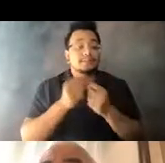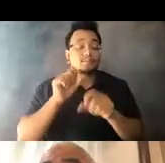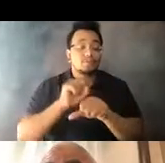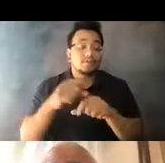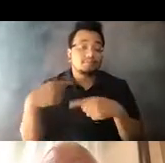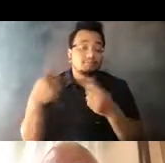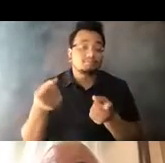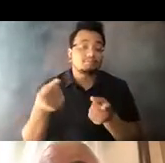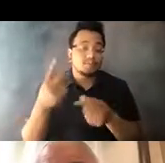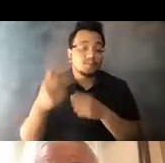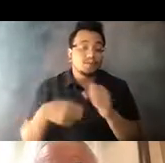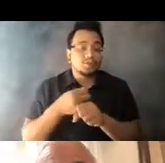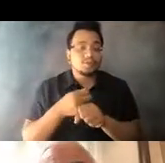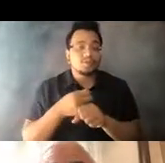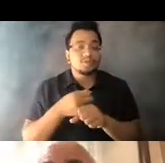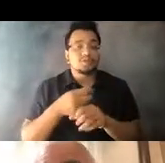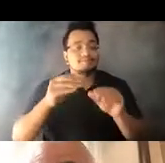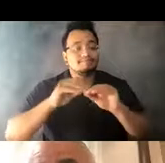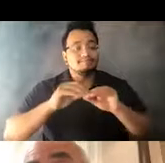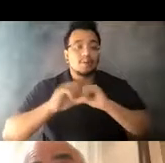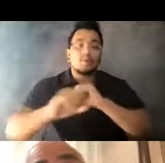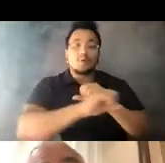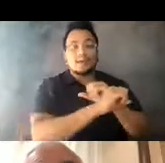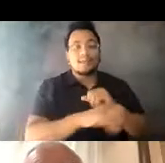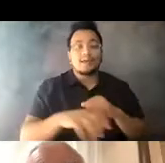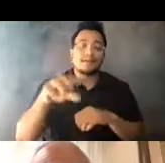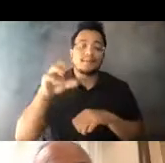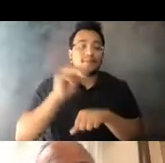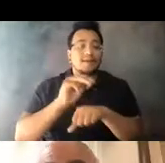that Miami-Dade transit is and remained and remains a